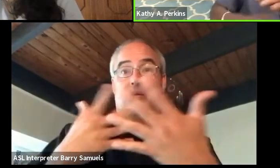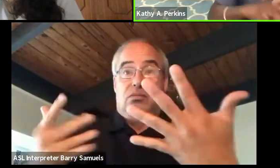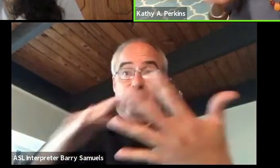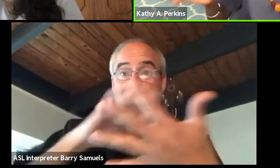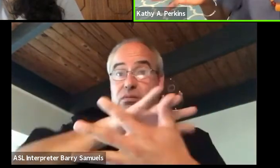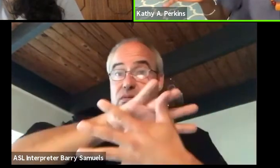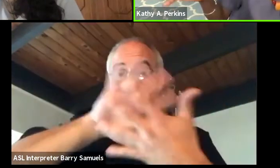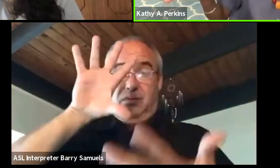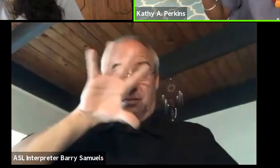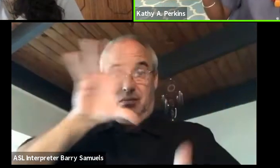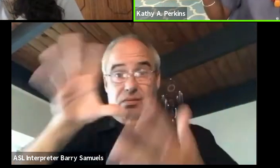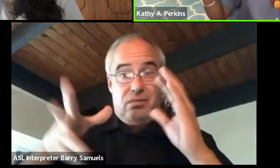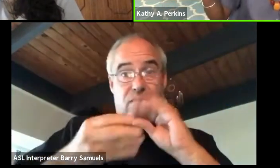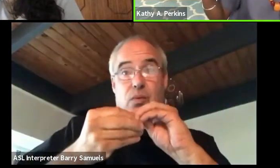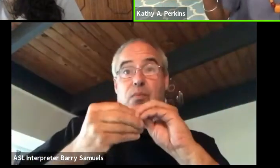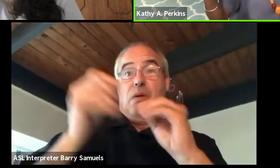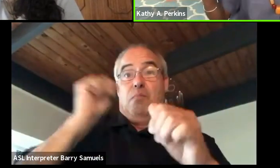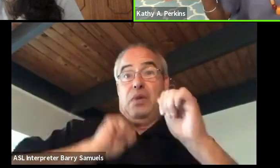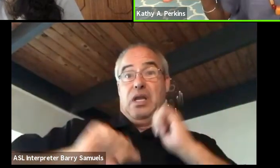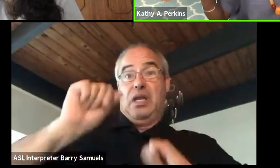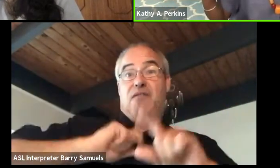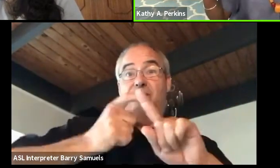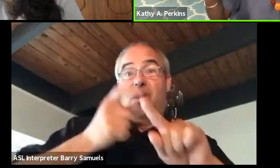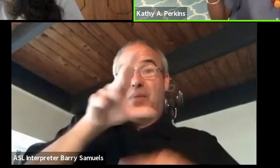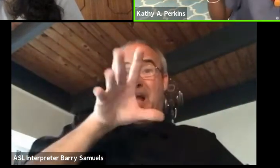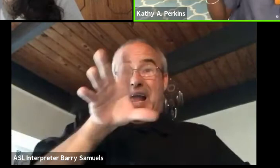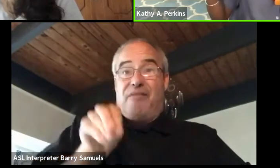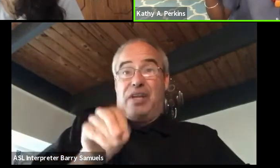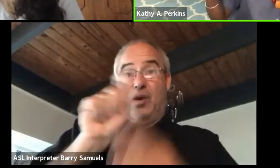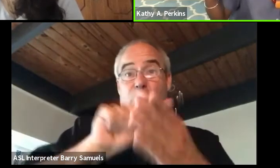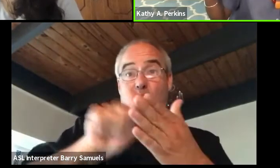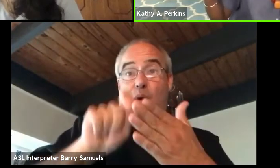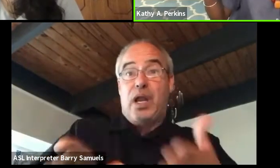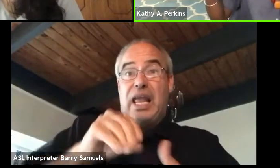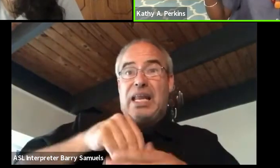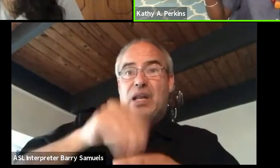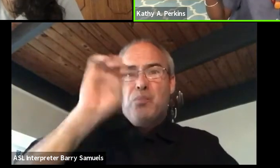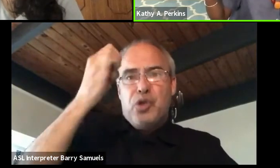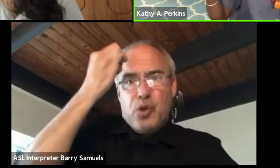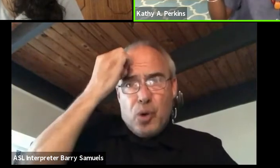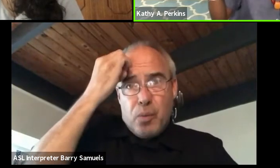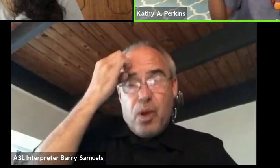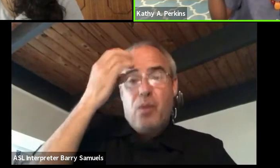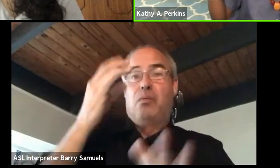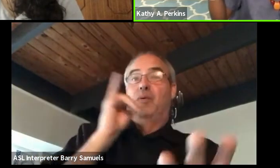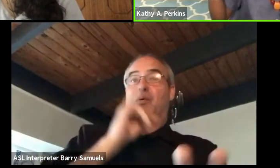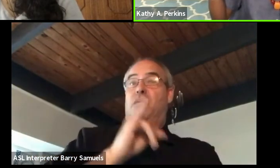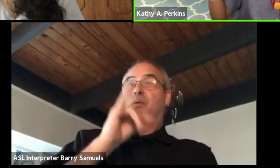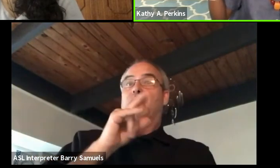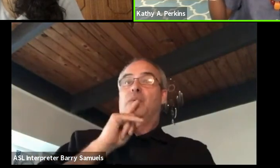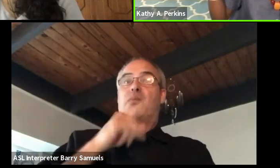All the publications were in Europe and another young woman who said that. She said, when I went to France,